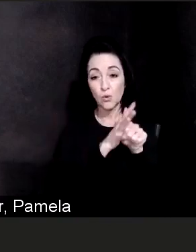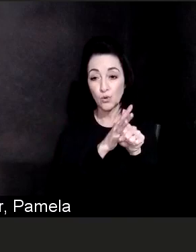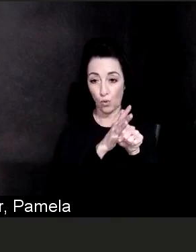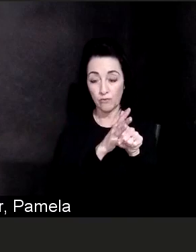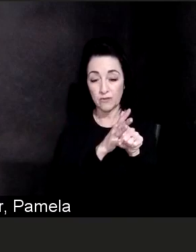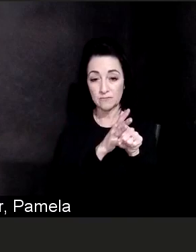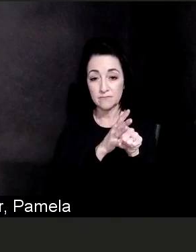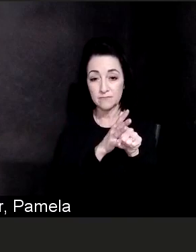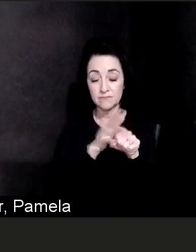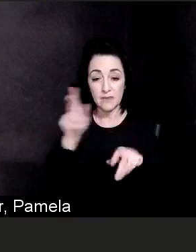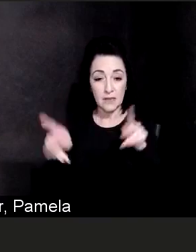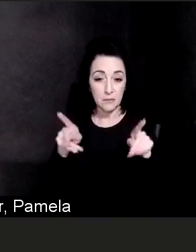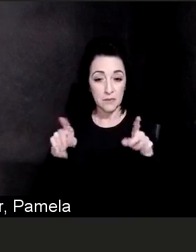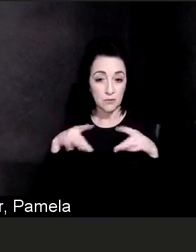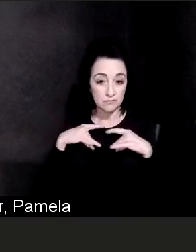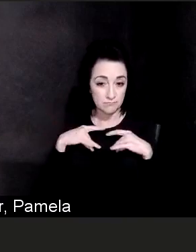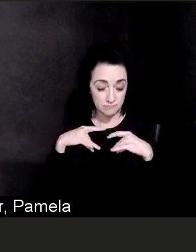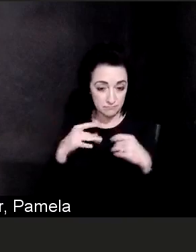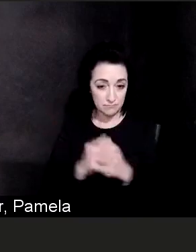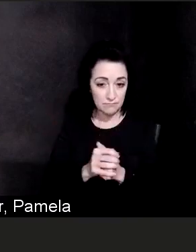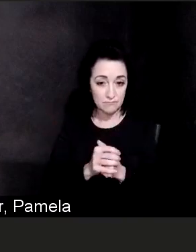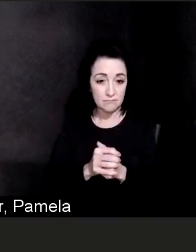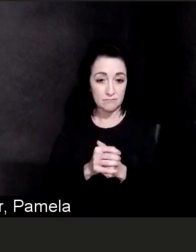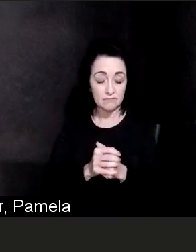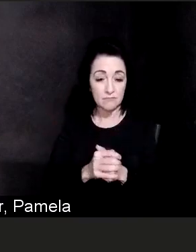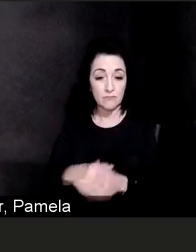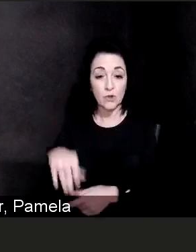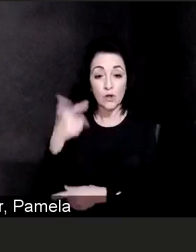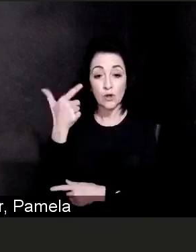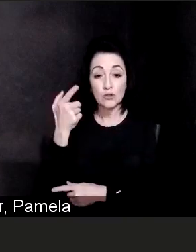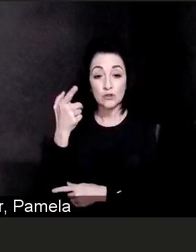out of those known 21.6 million cases